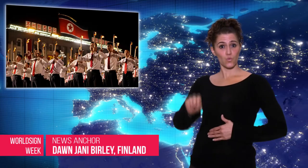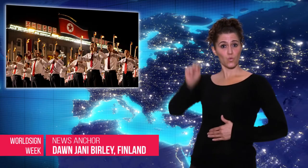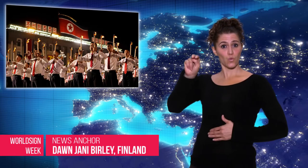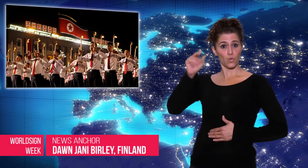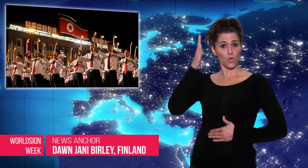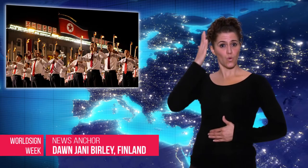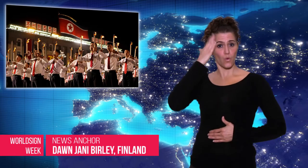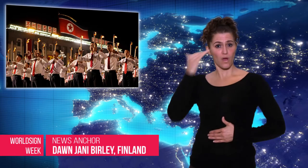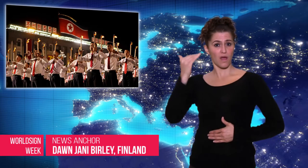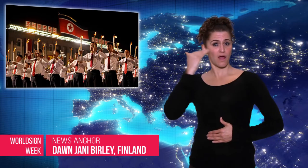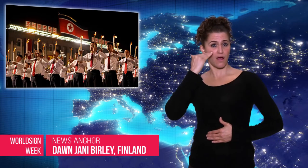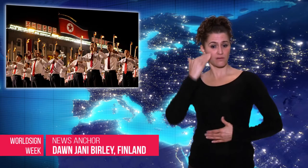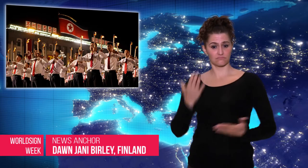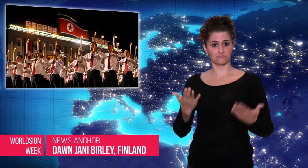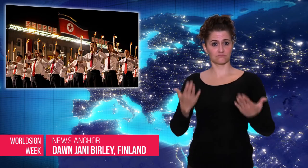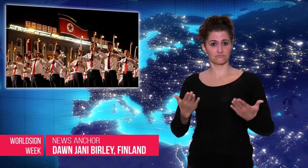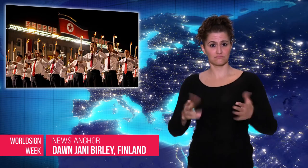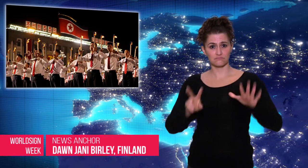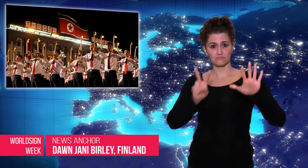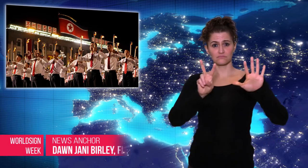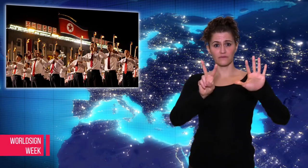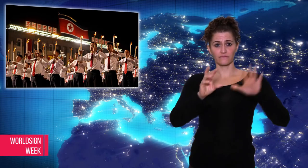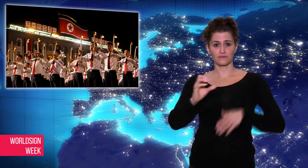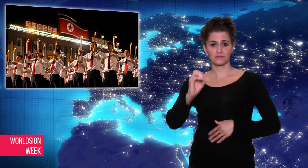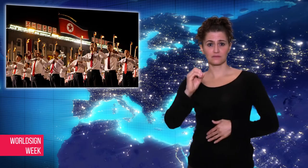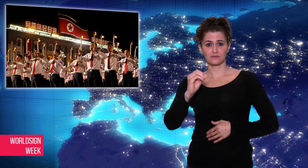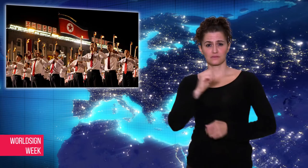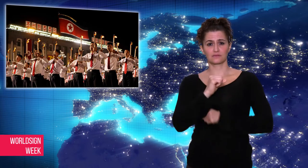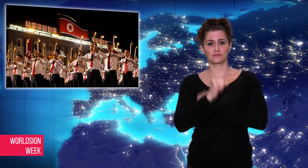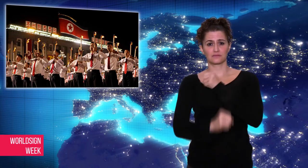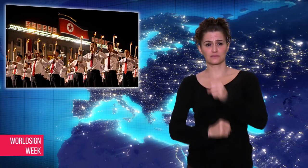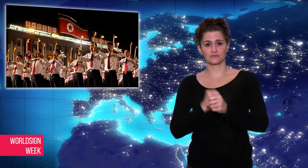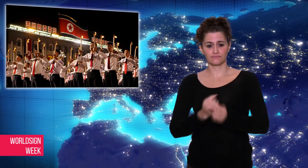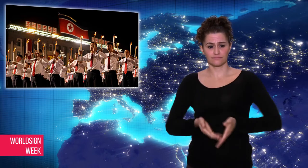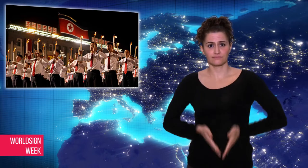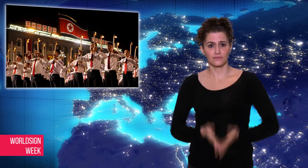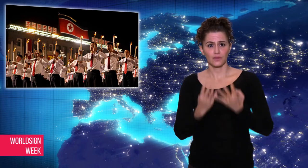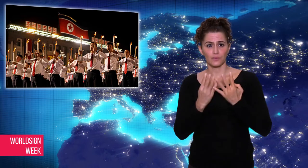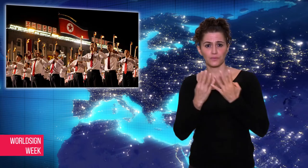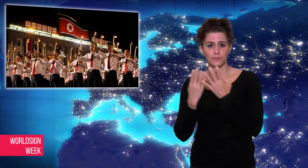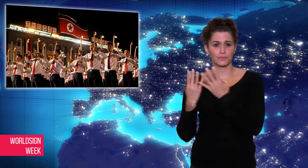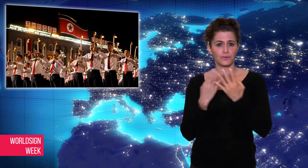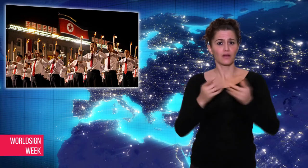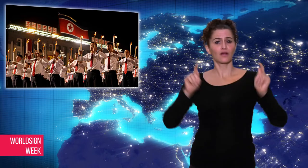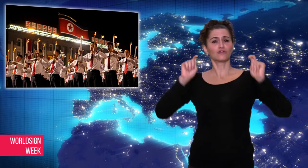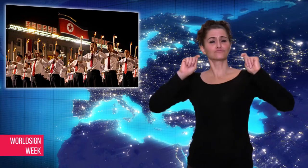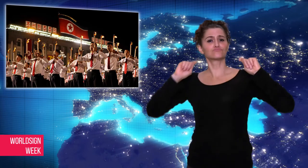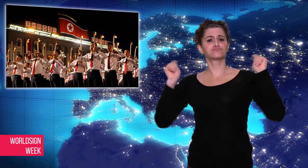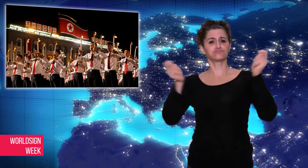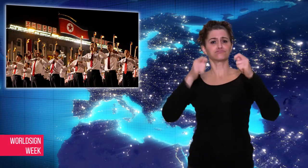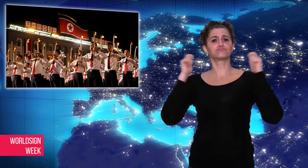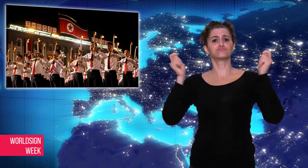Dawn: Regarding North Korea’s 70th